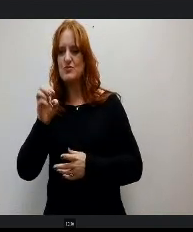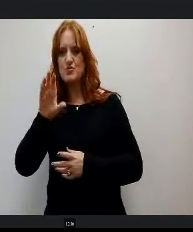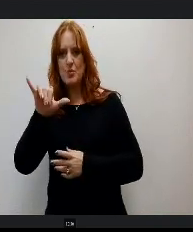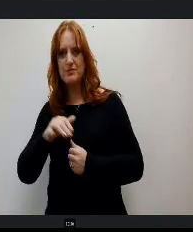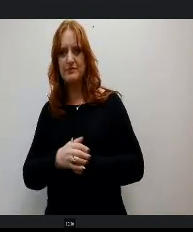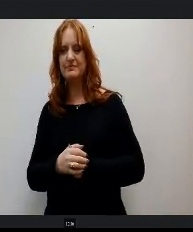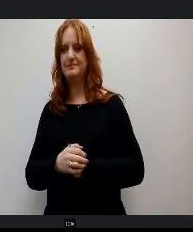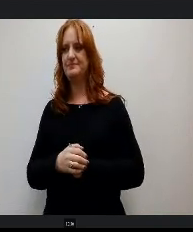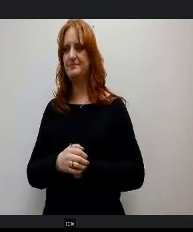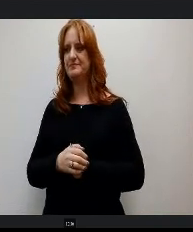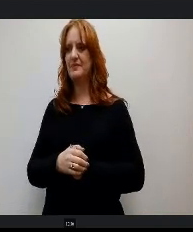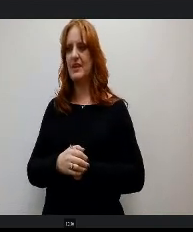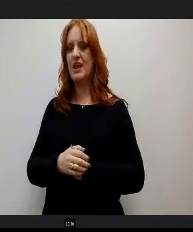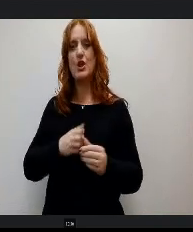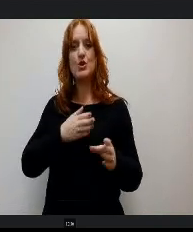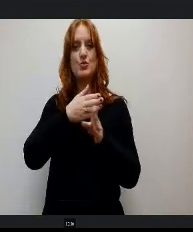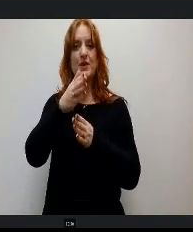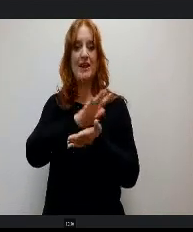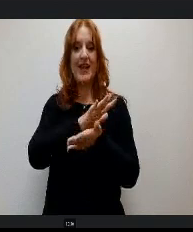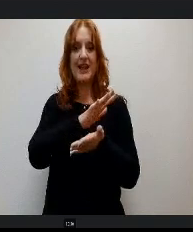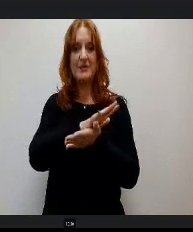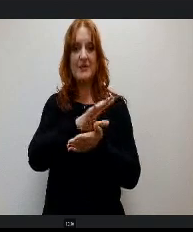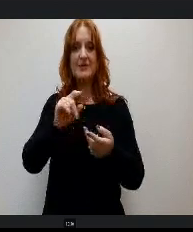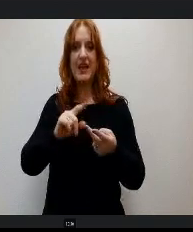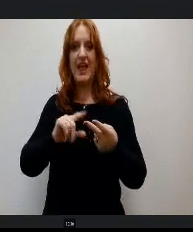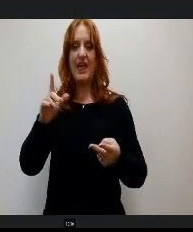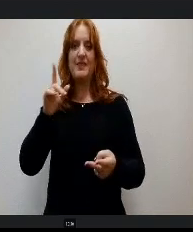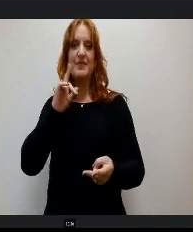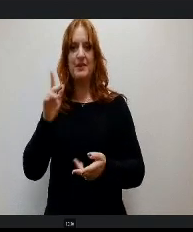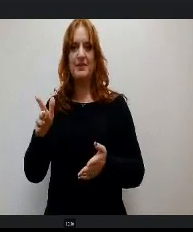Career Academies and Portrait of a Graduate Report